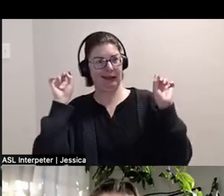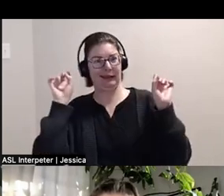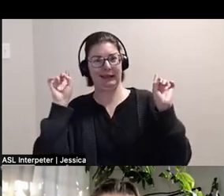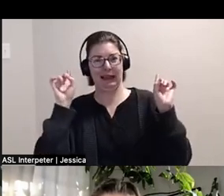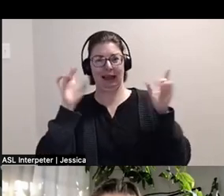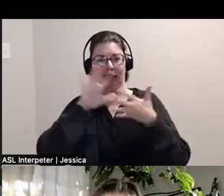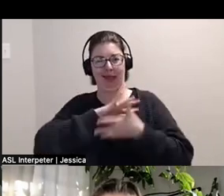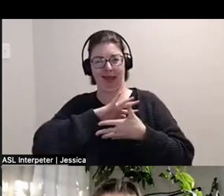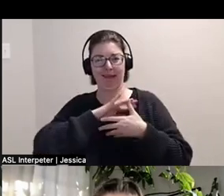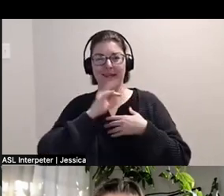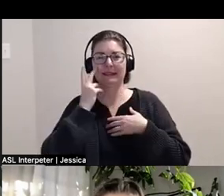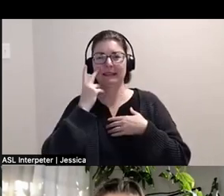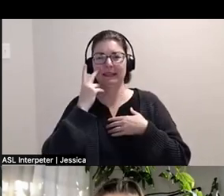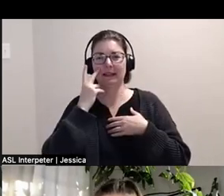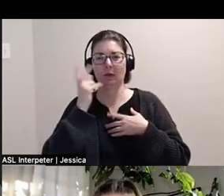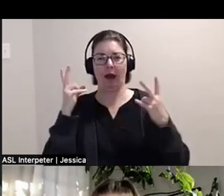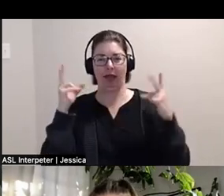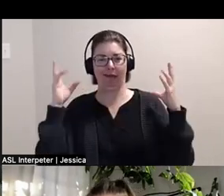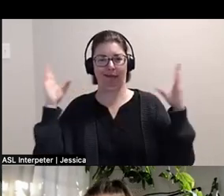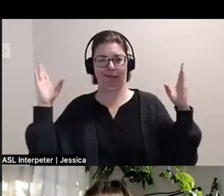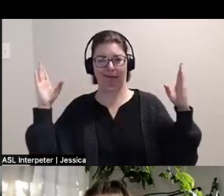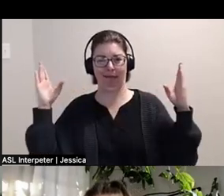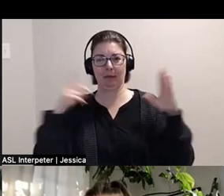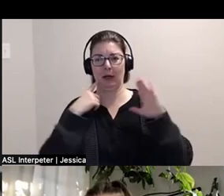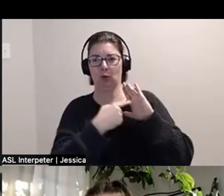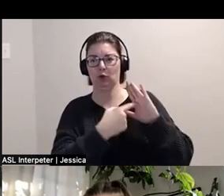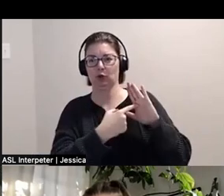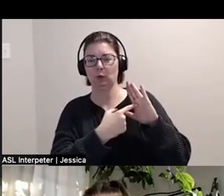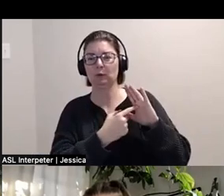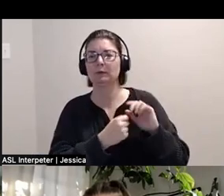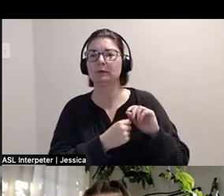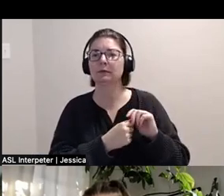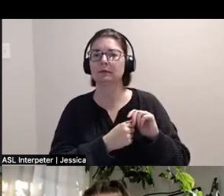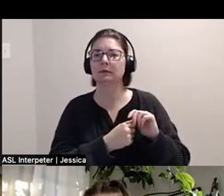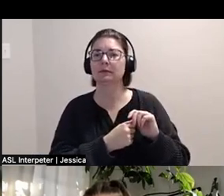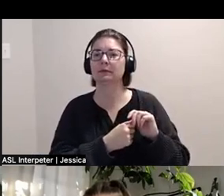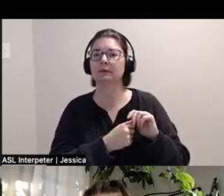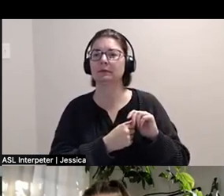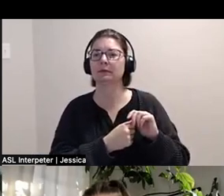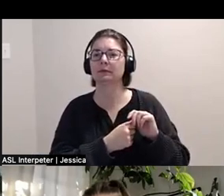really see because they're getting cut off. But I did want to show them. Cause I thought about where I would sit.